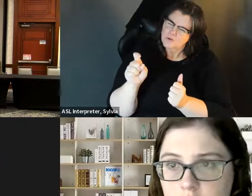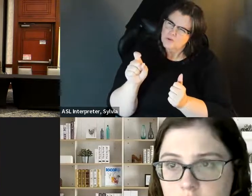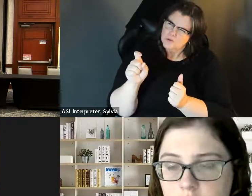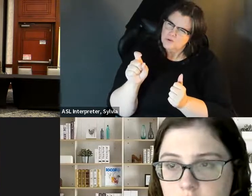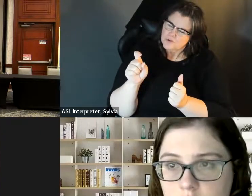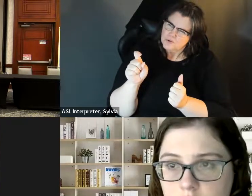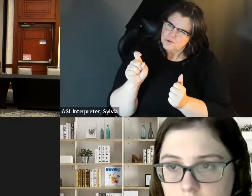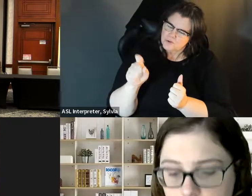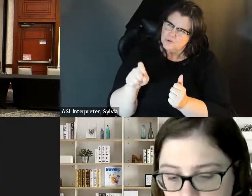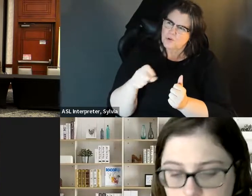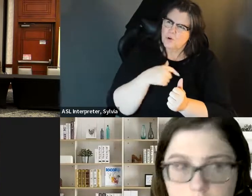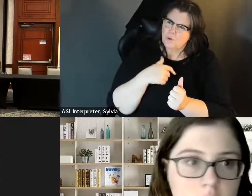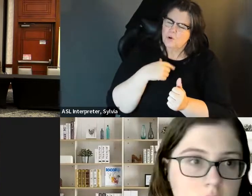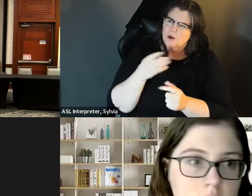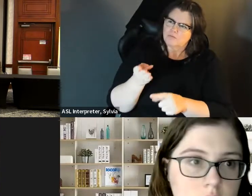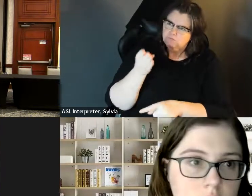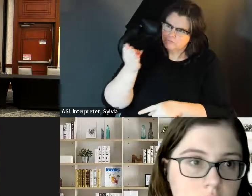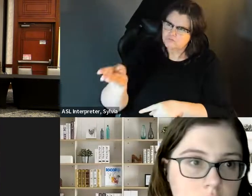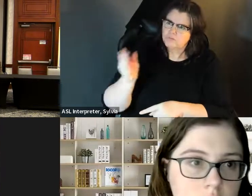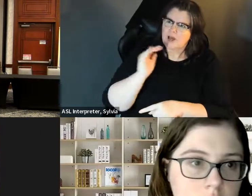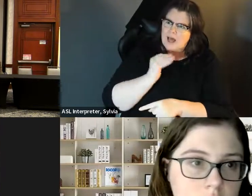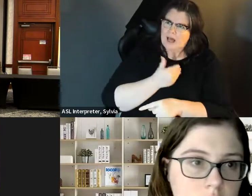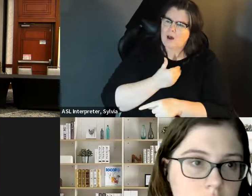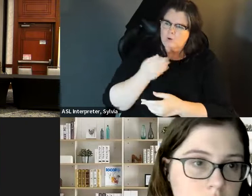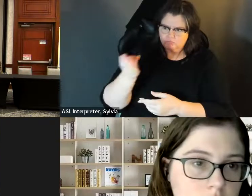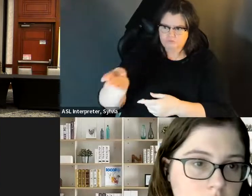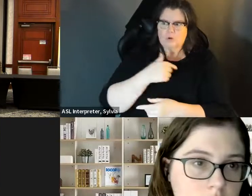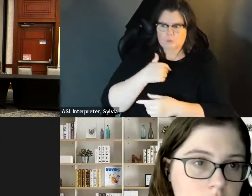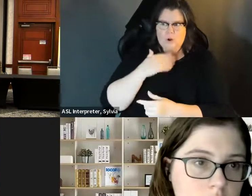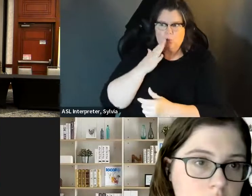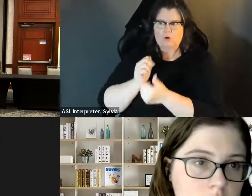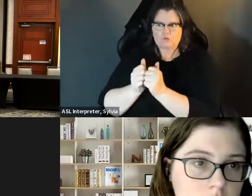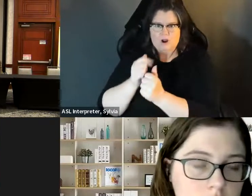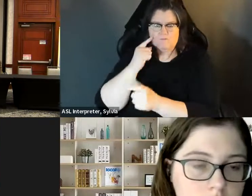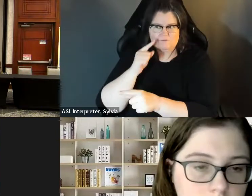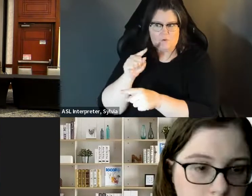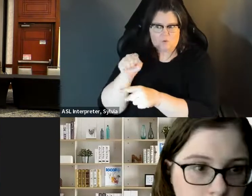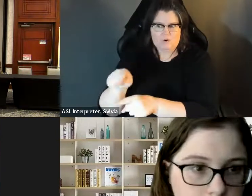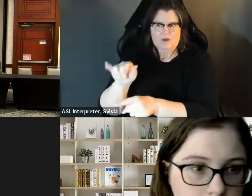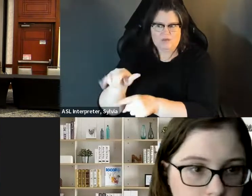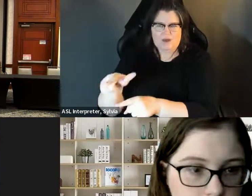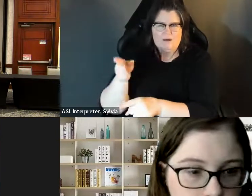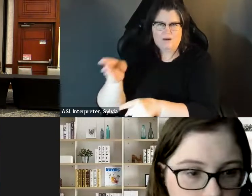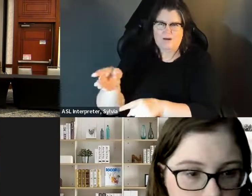information in that we were candidates on the -- on the 17th at noon and so some of